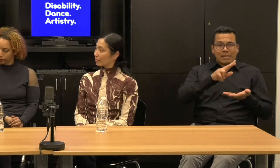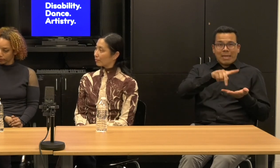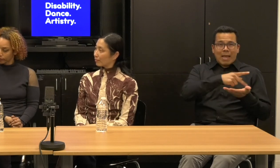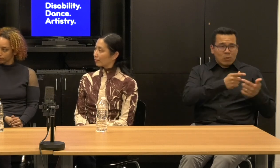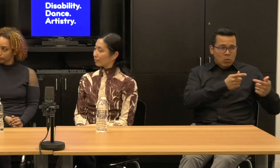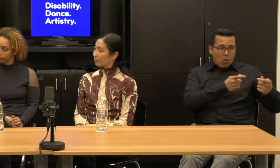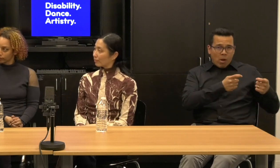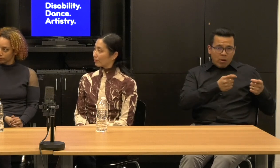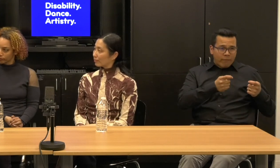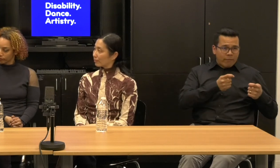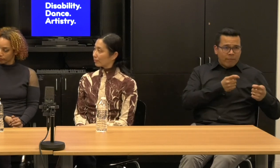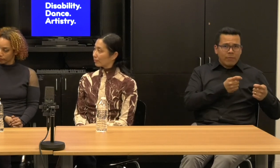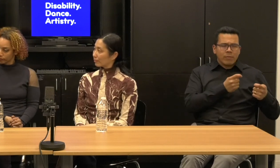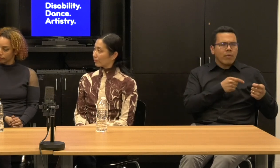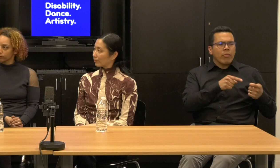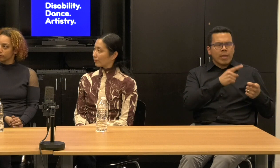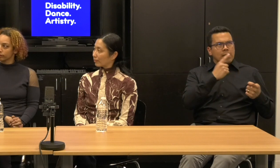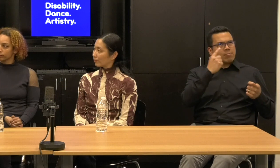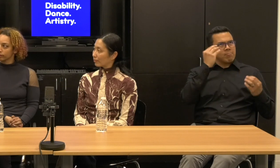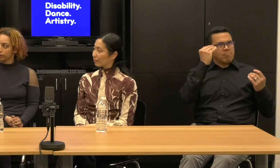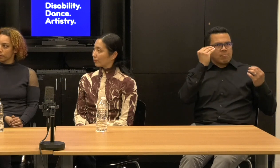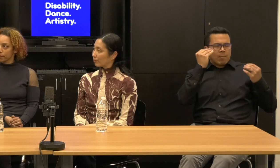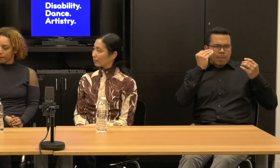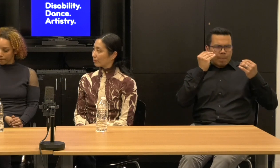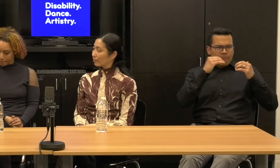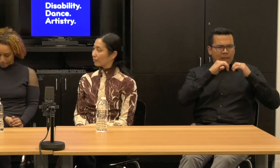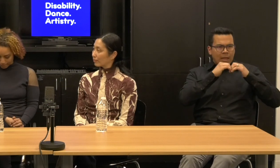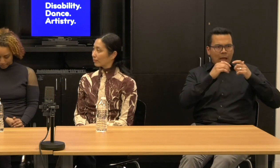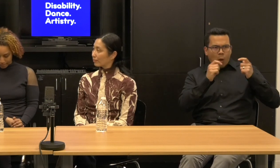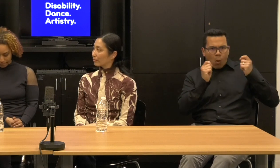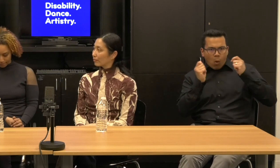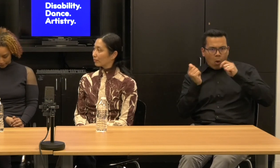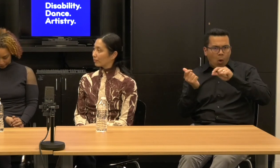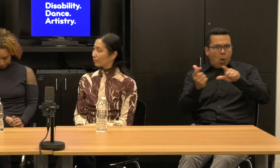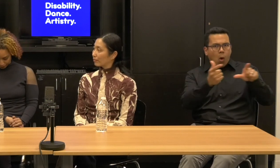about how all of the bodies on stage can coordinate, right.